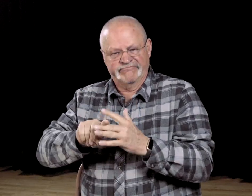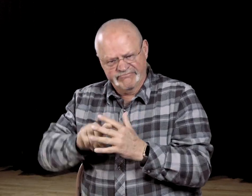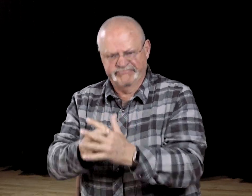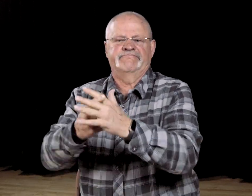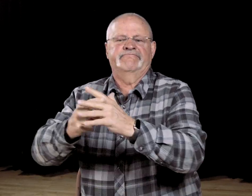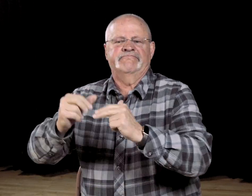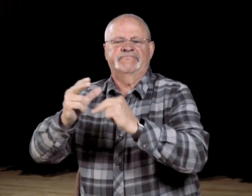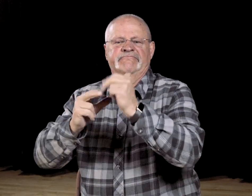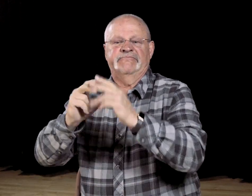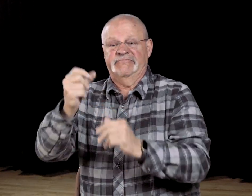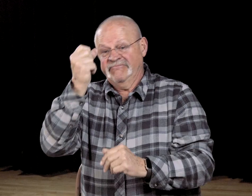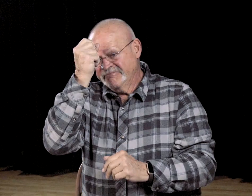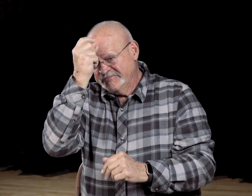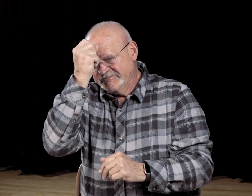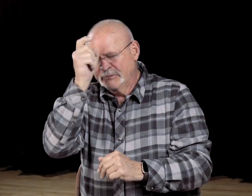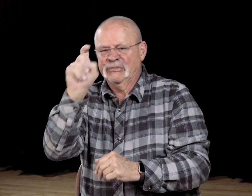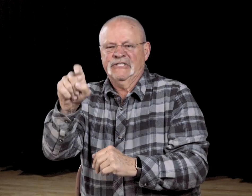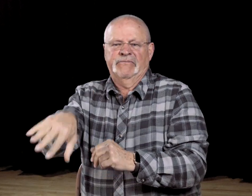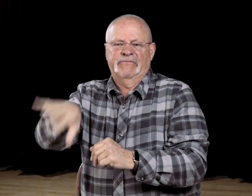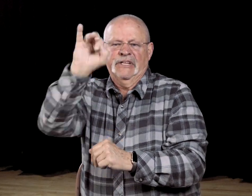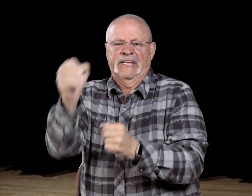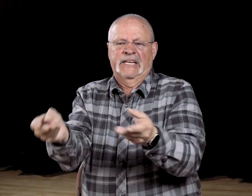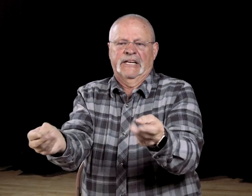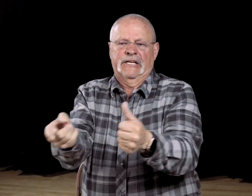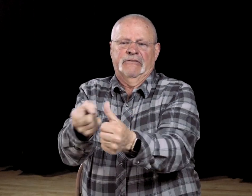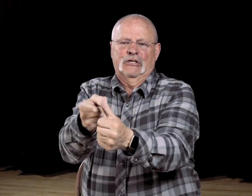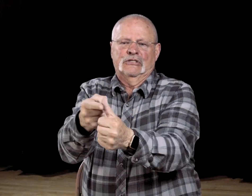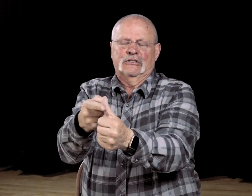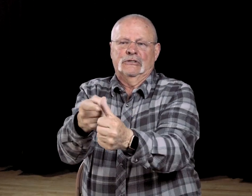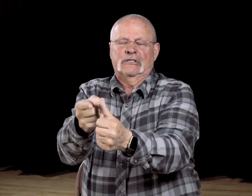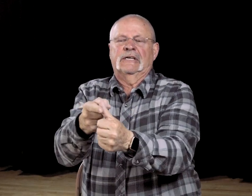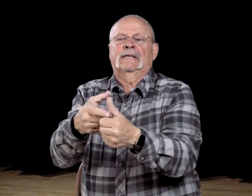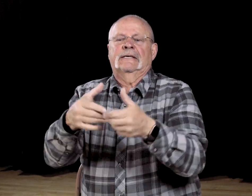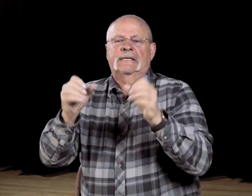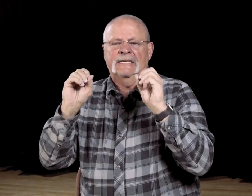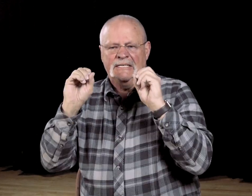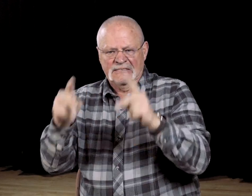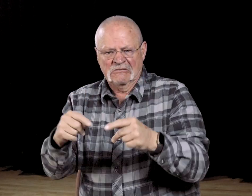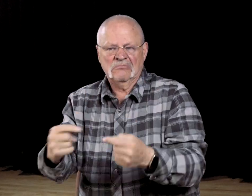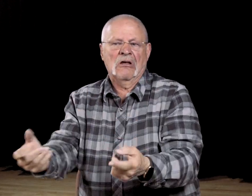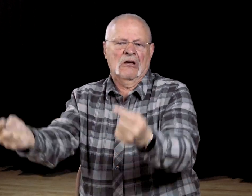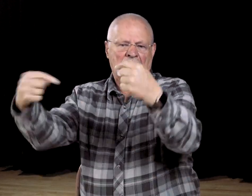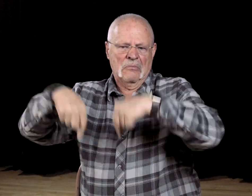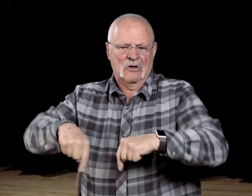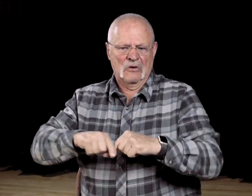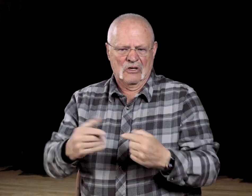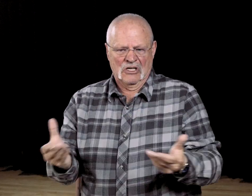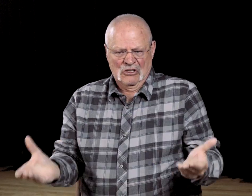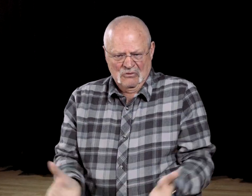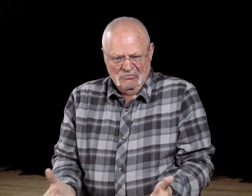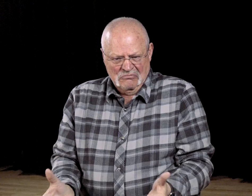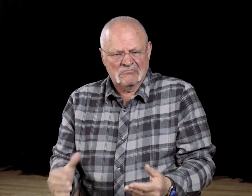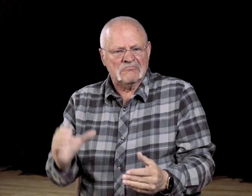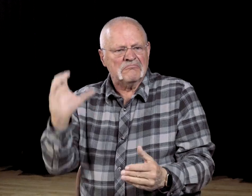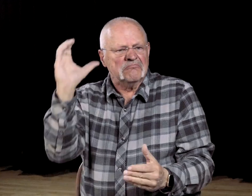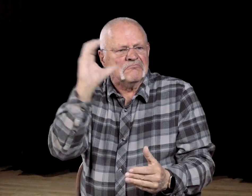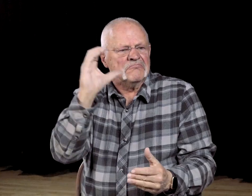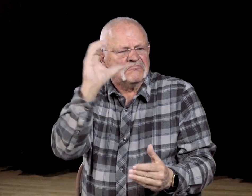to build his school; but only if Mr. Kennedy could find someone to donate the land. Mr. Kennedy returned home and while searching for